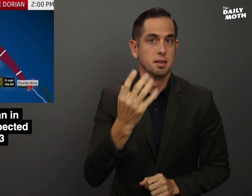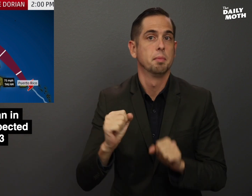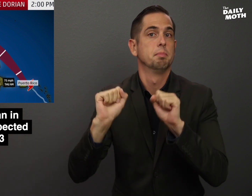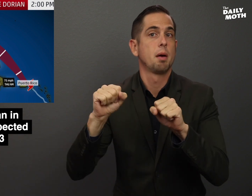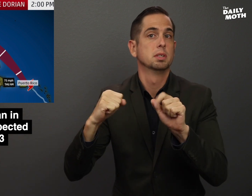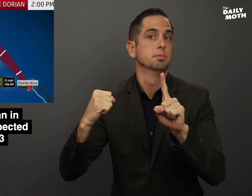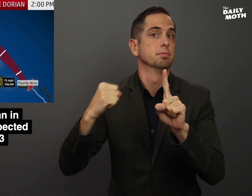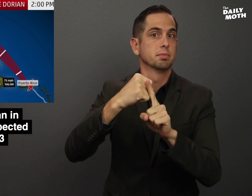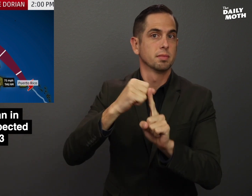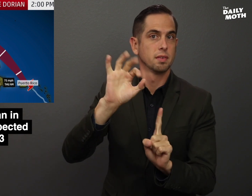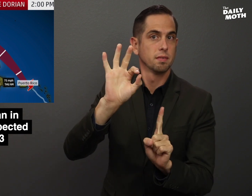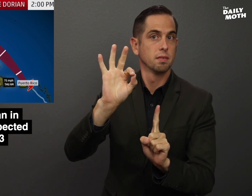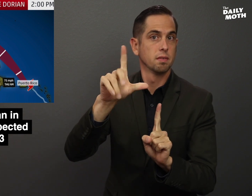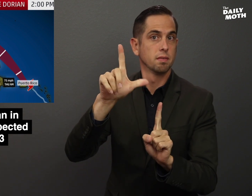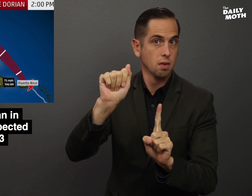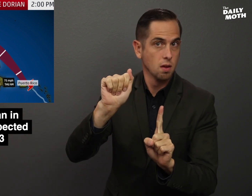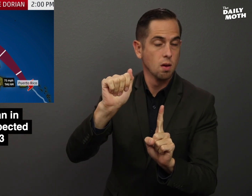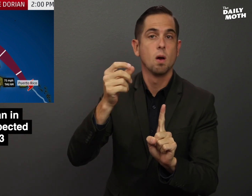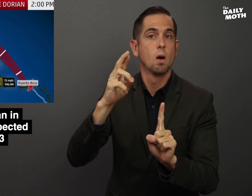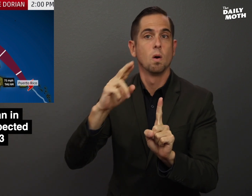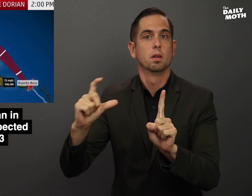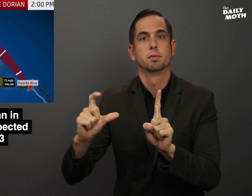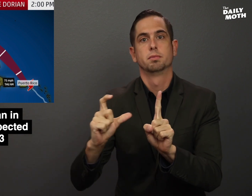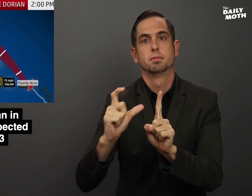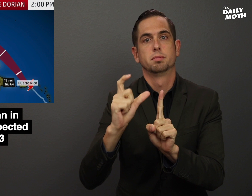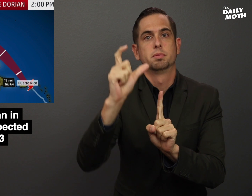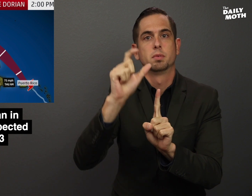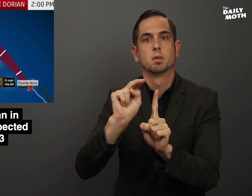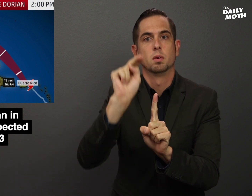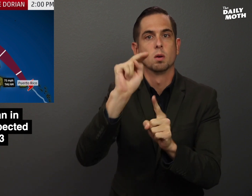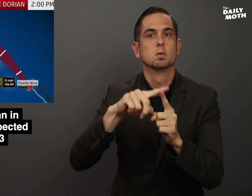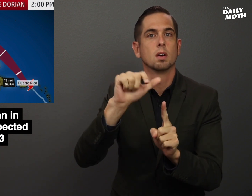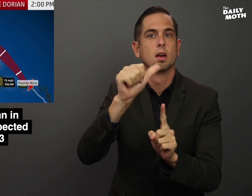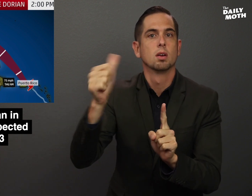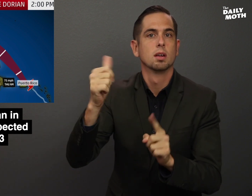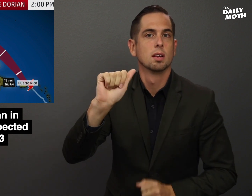It may hit Florida, or it might shift northwards towards other